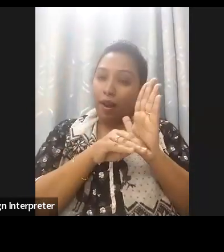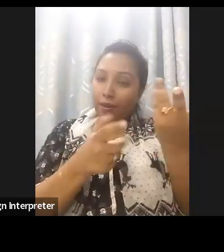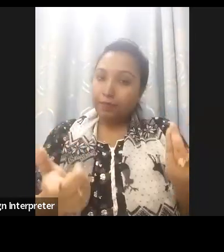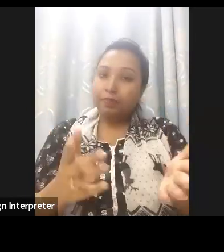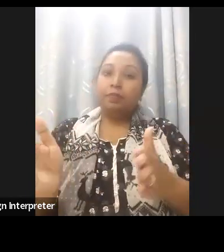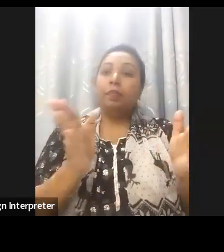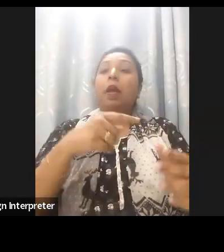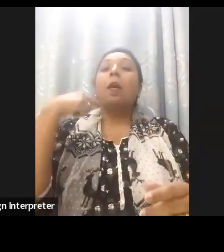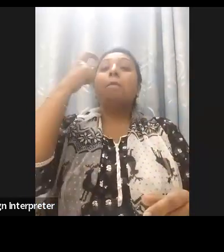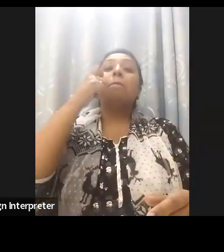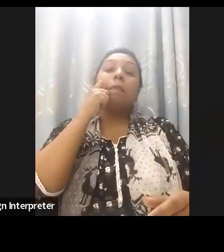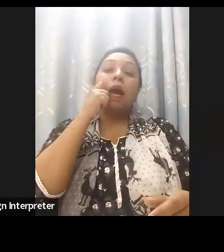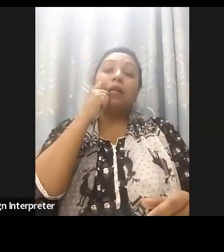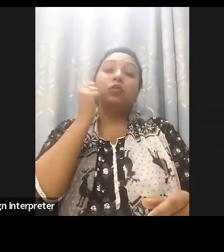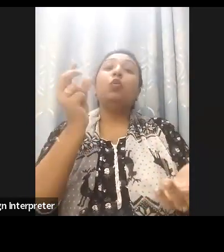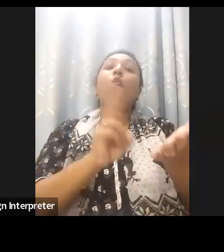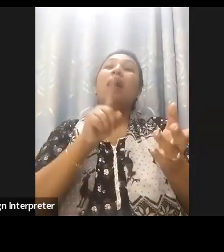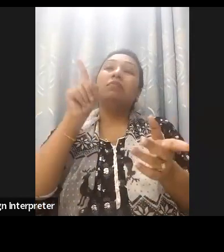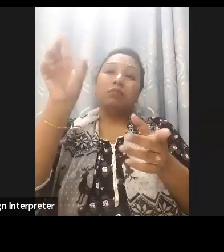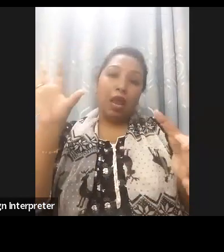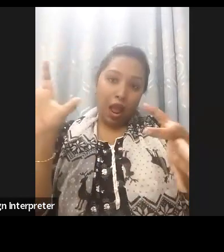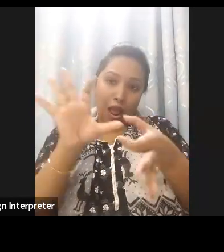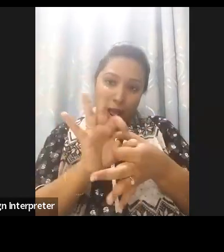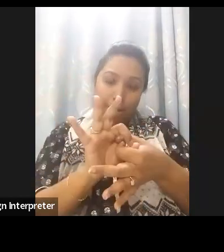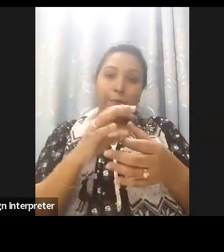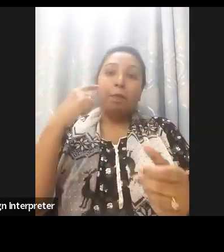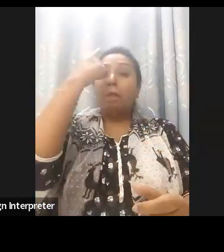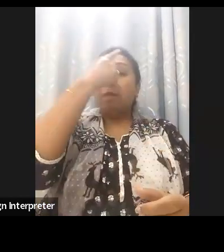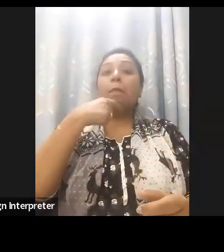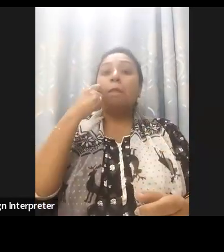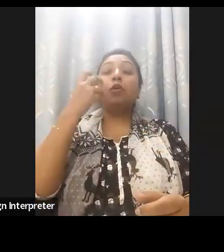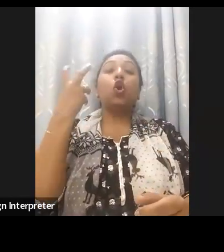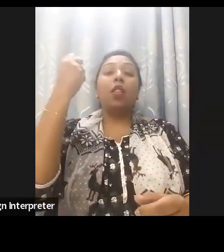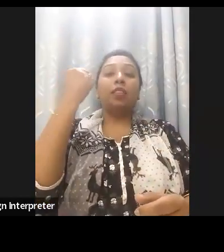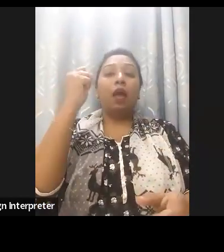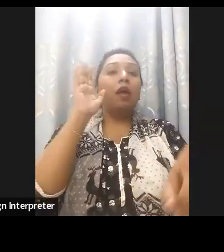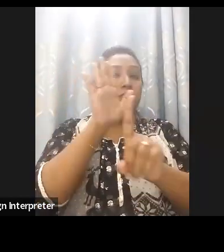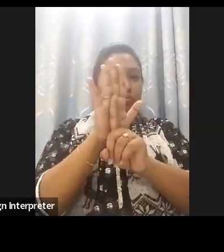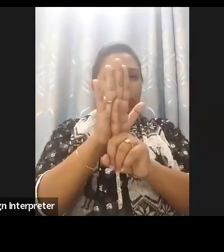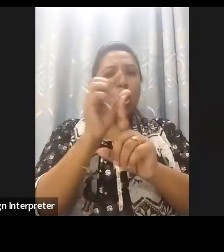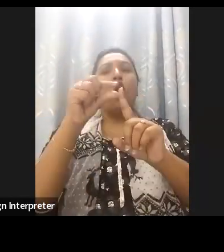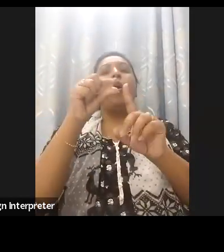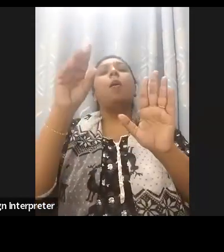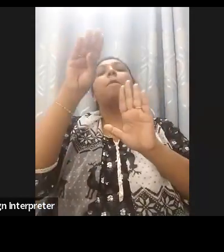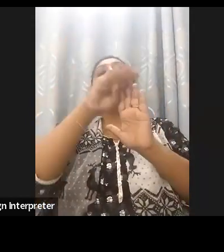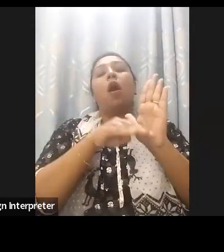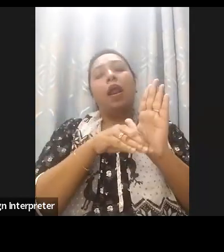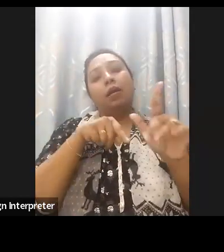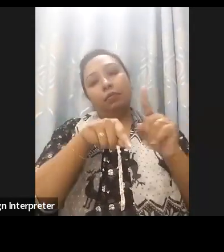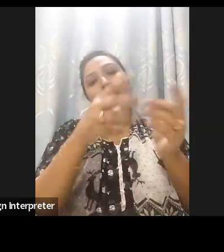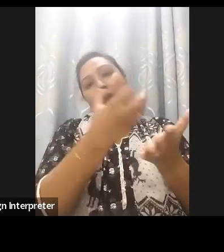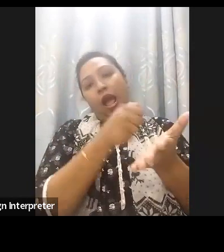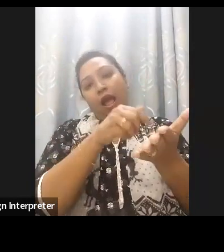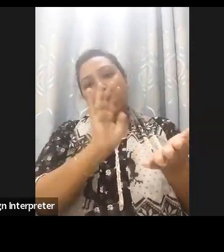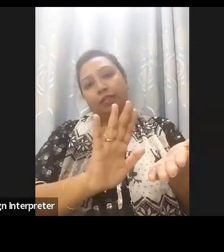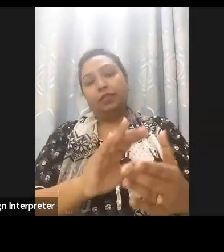and outcomes on human rights. And in 2020 the DARE Index included additional questions